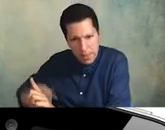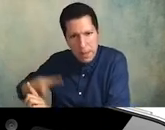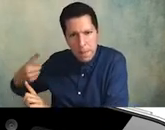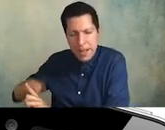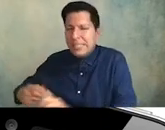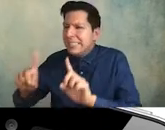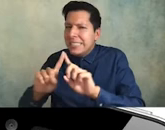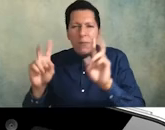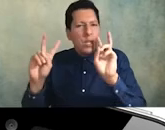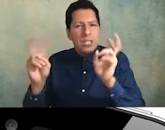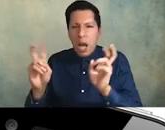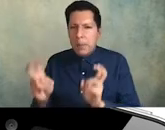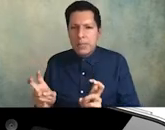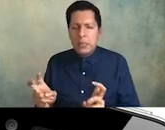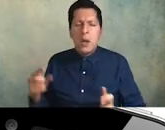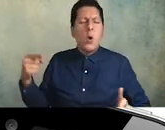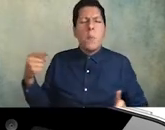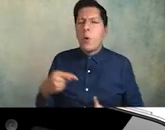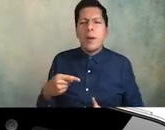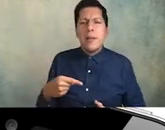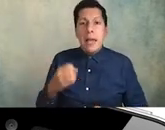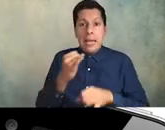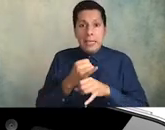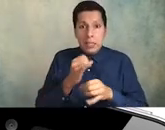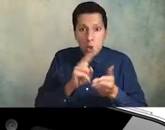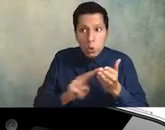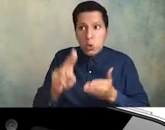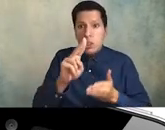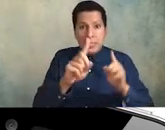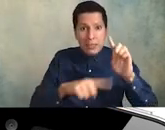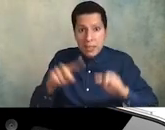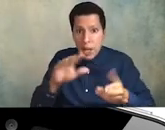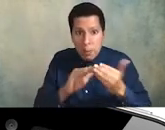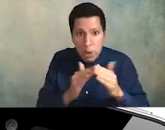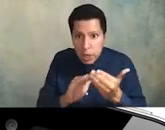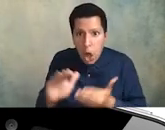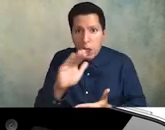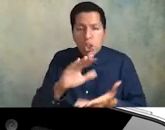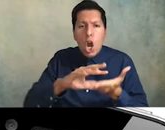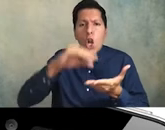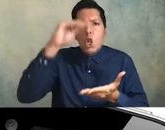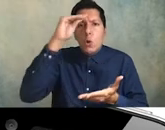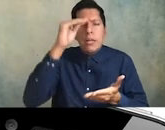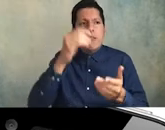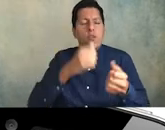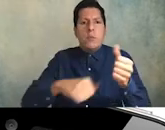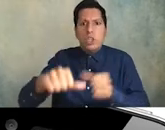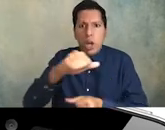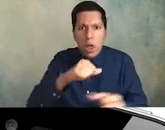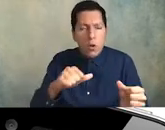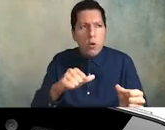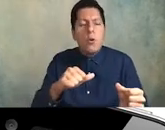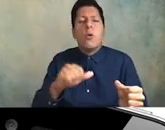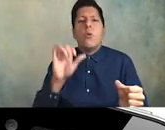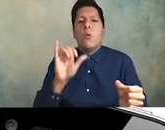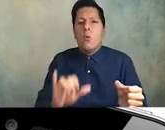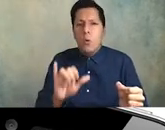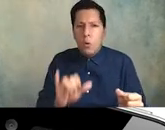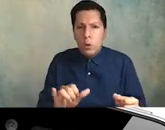institutions are learning from and alongside each other racial equity requires and anti-racism